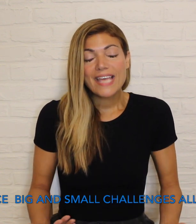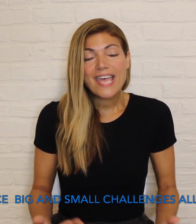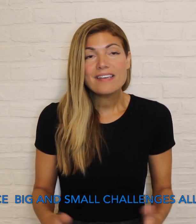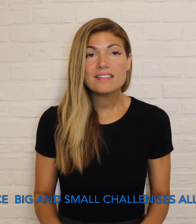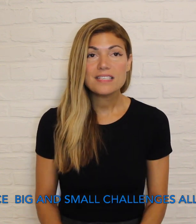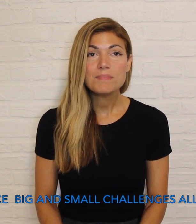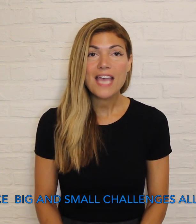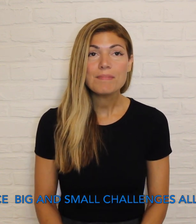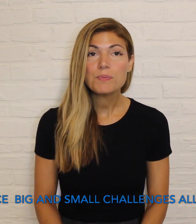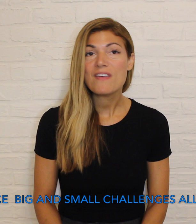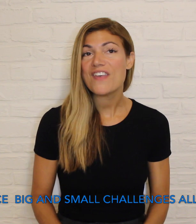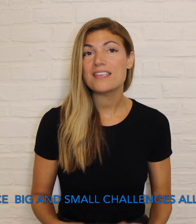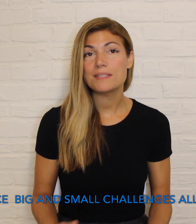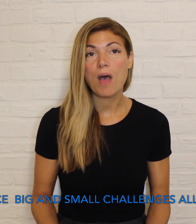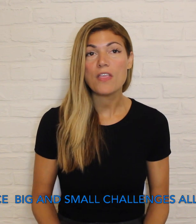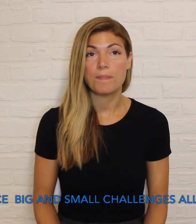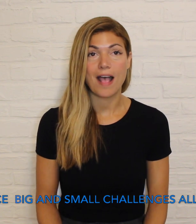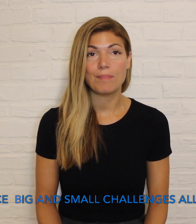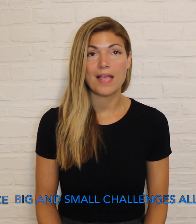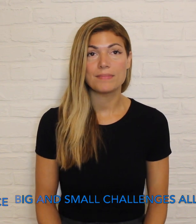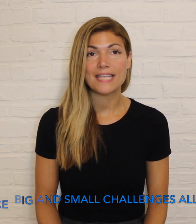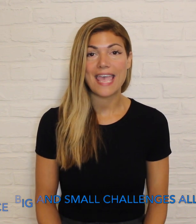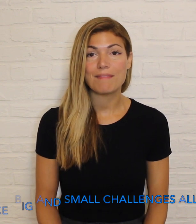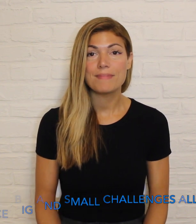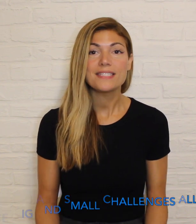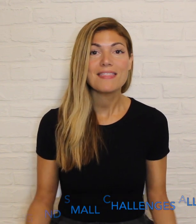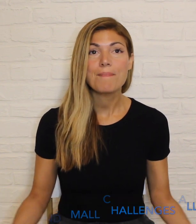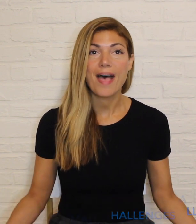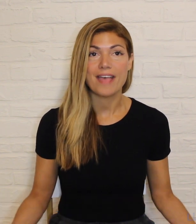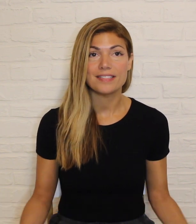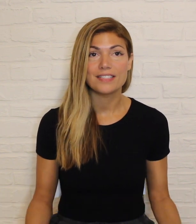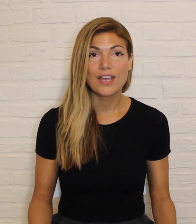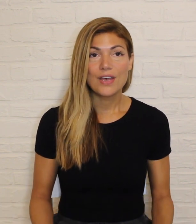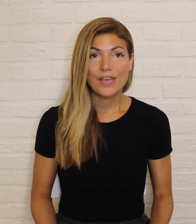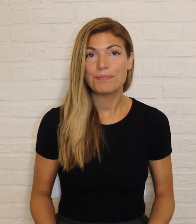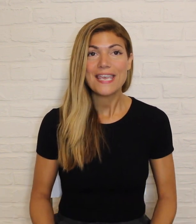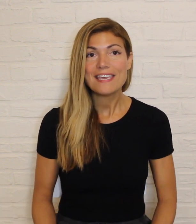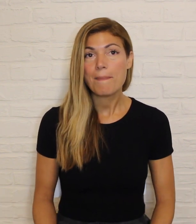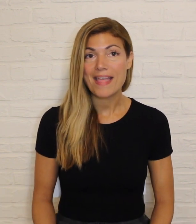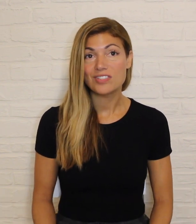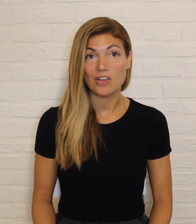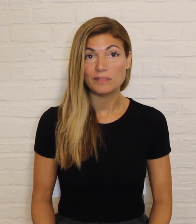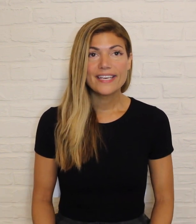and sometimes we face smaller problems like missing the bus or breaking a pencil.